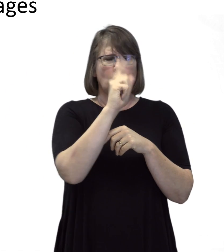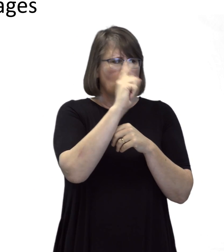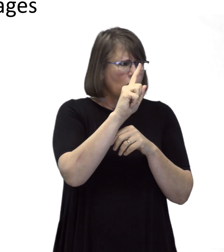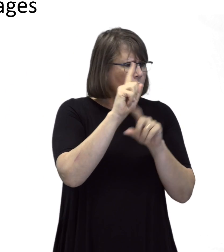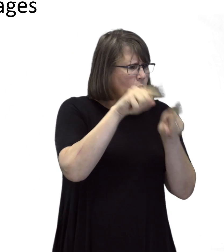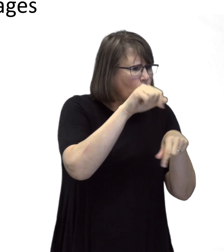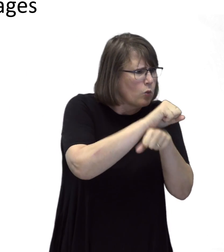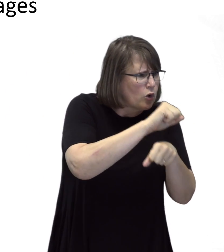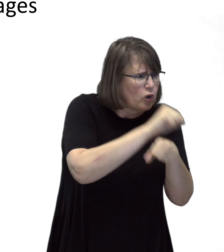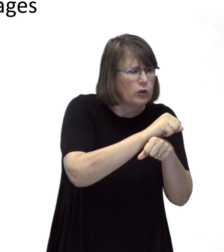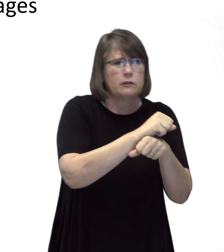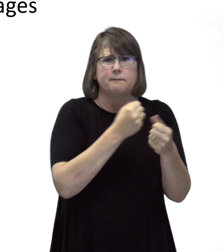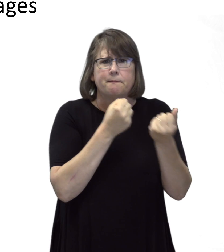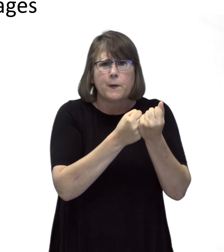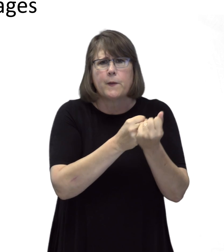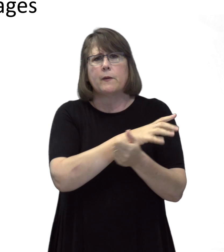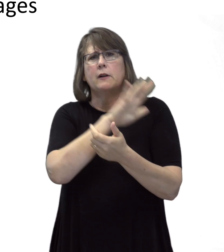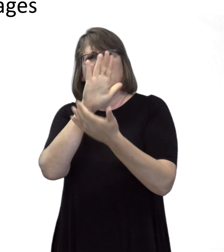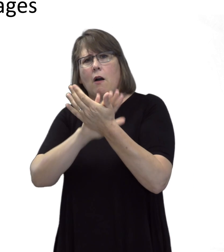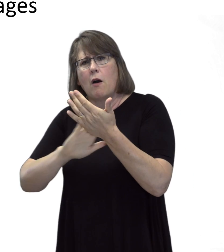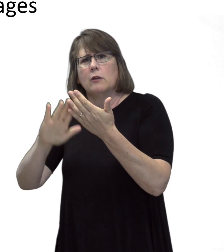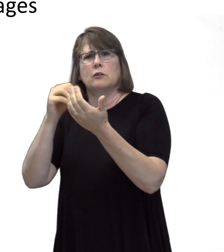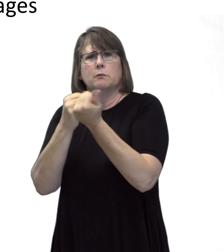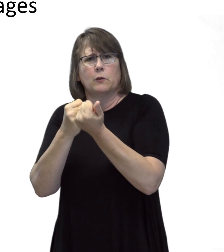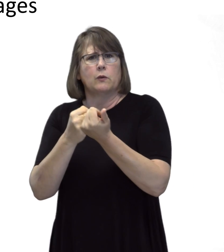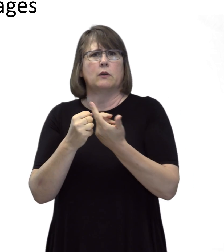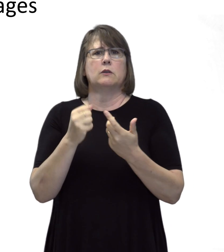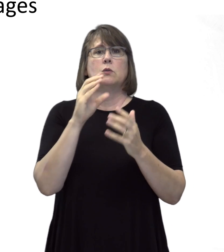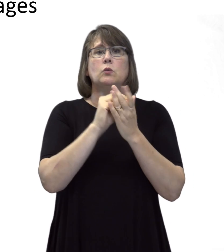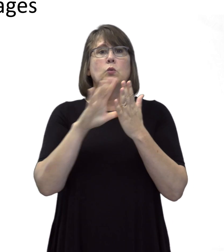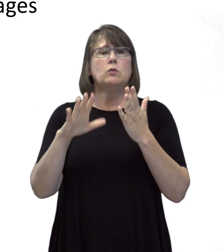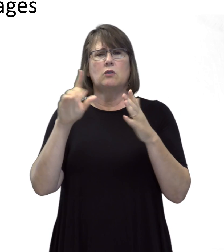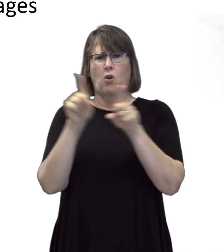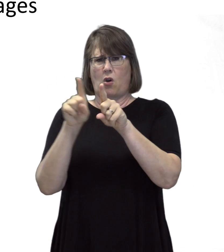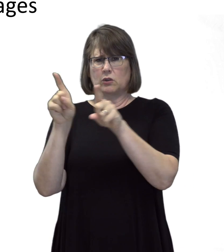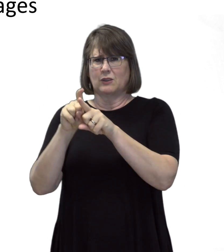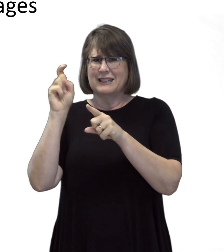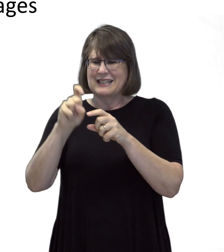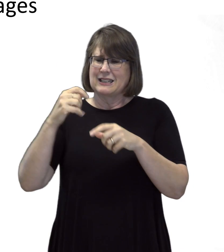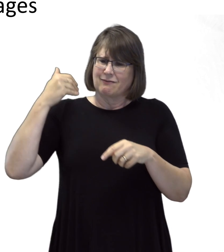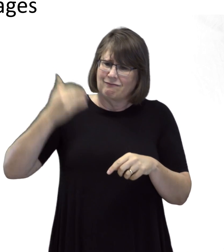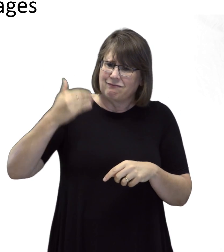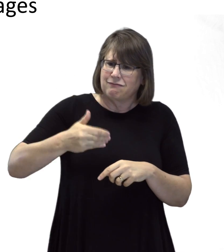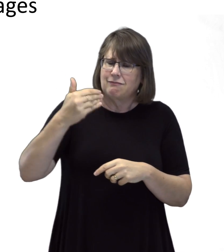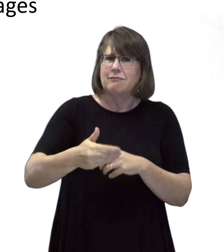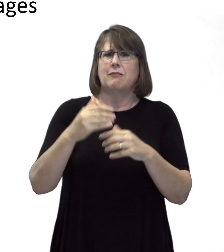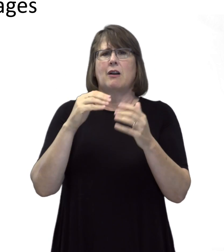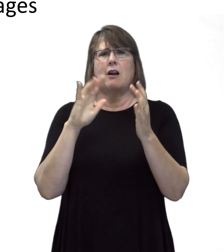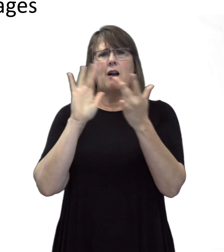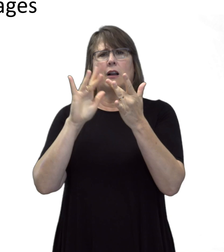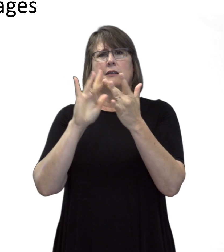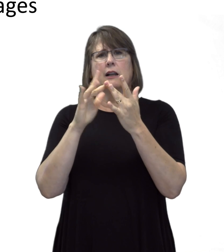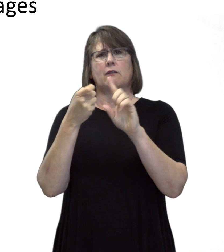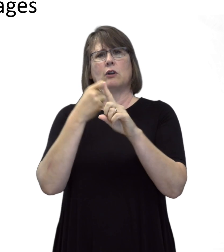in different places, such as work and college. Students may also need more frequent contact